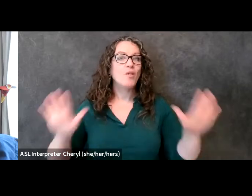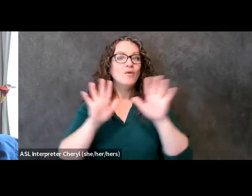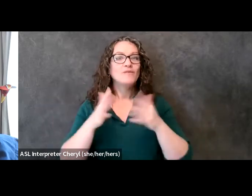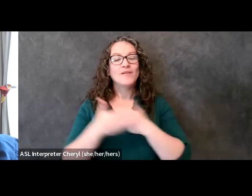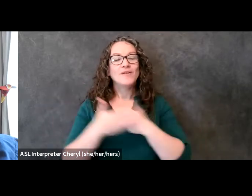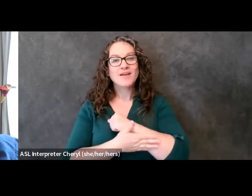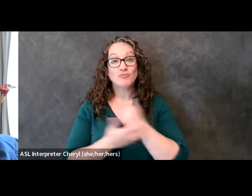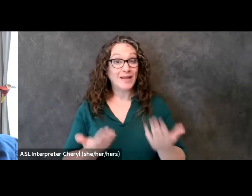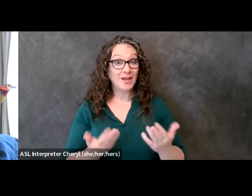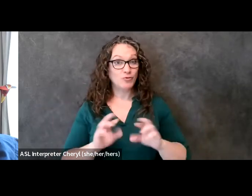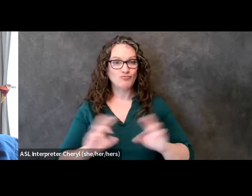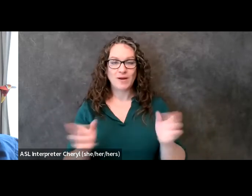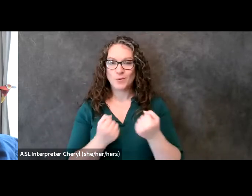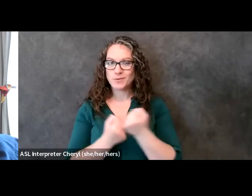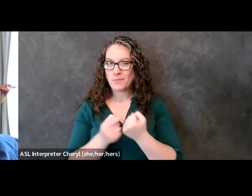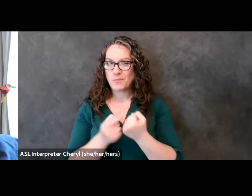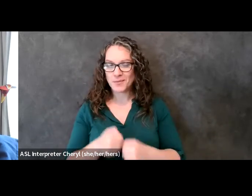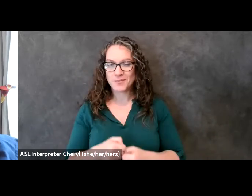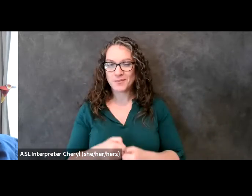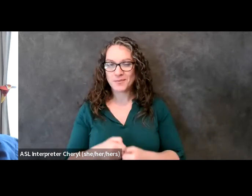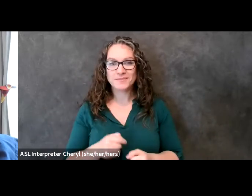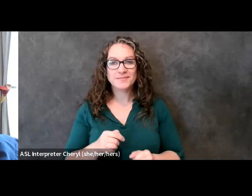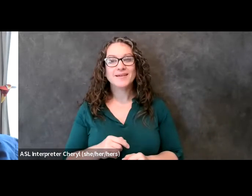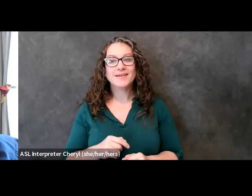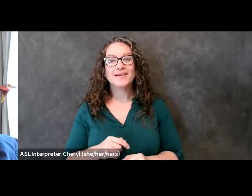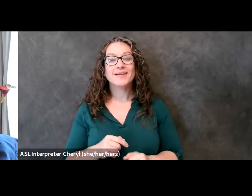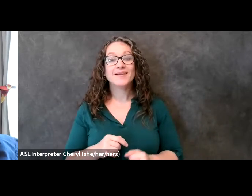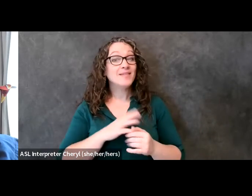to support you so i hope if you gain nothing else from today that that is definitely something that